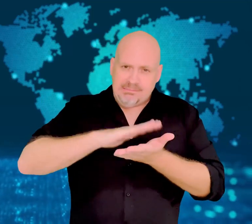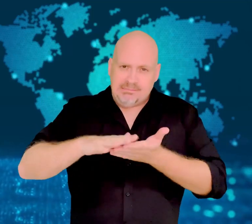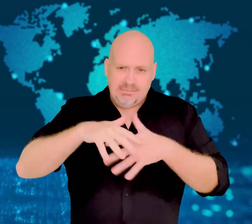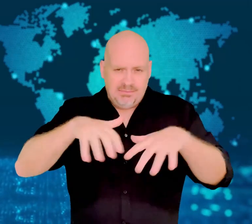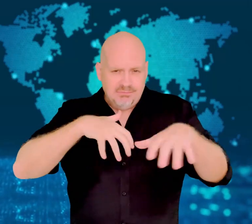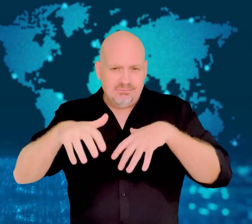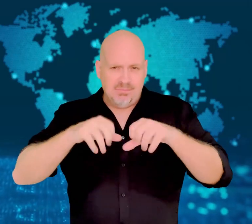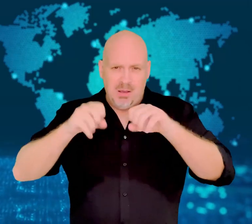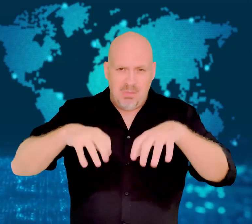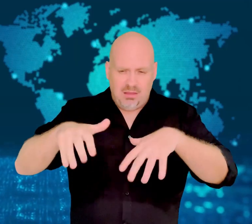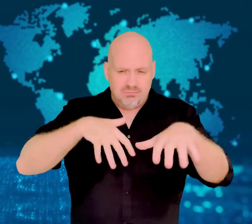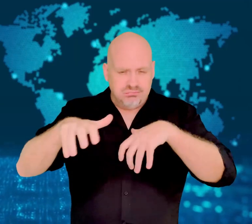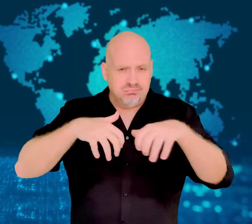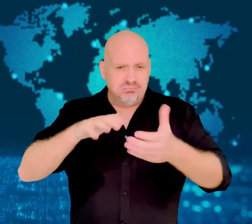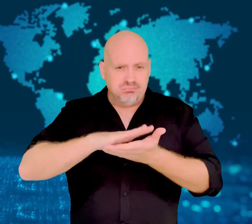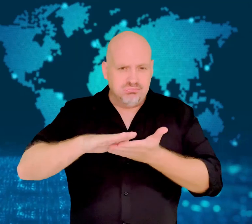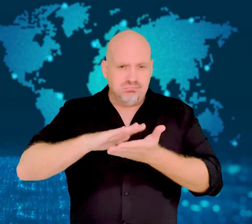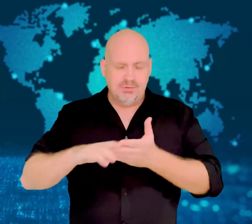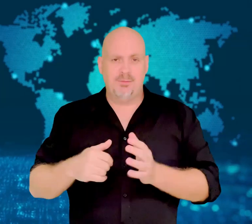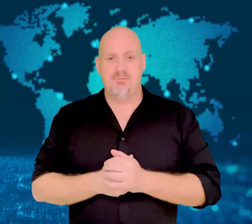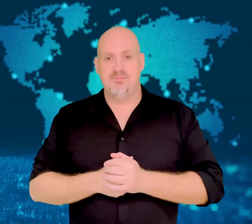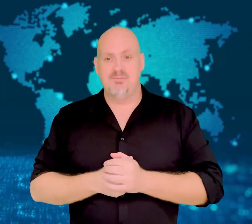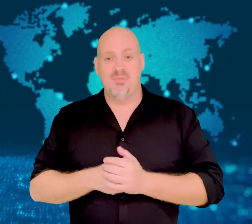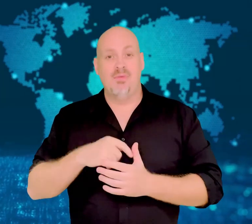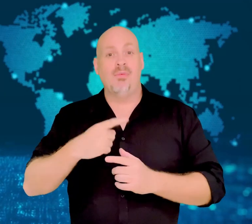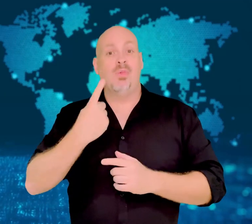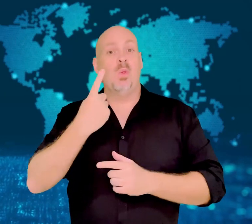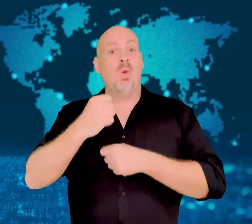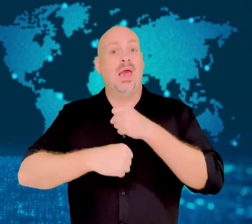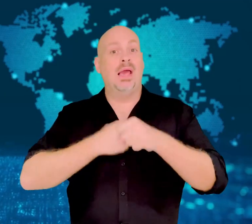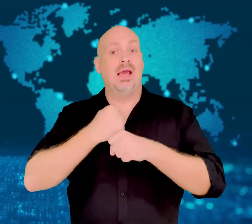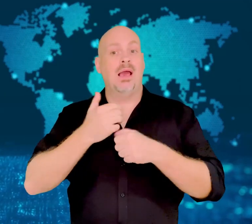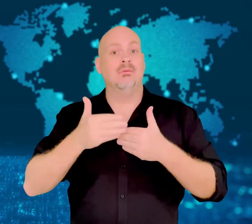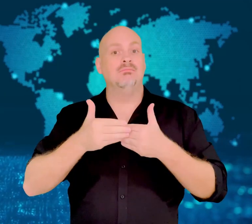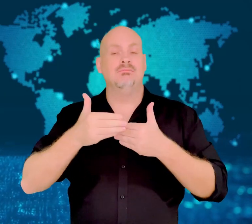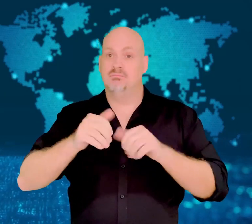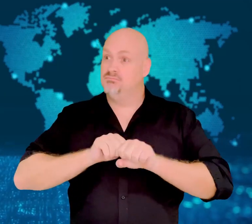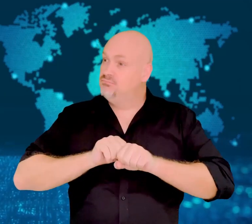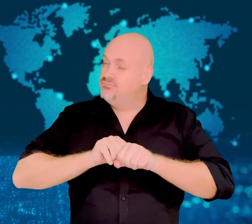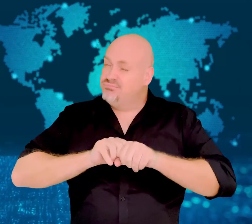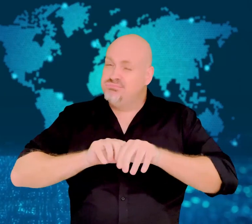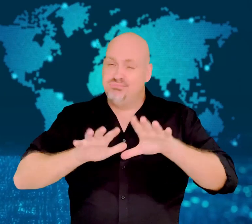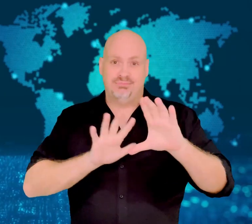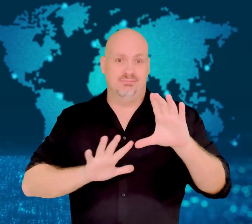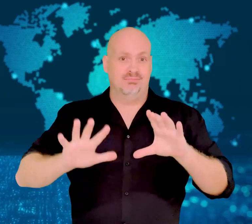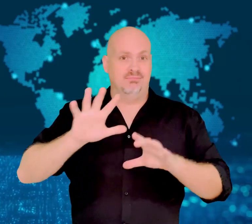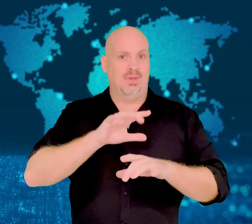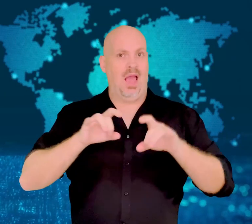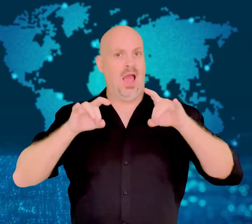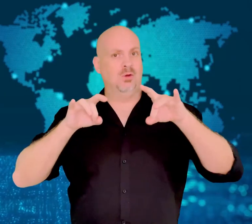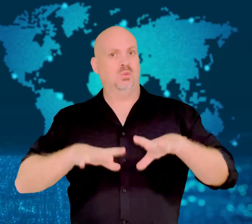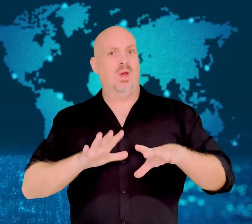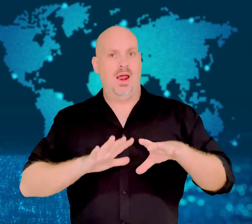40,000 people joined him to clean the harbor.